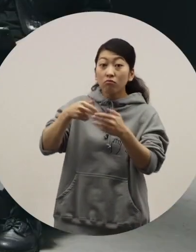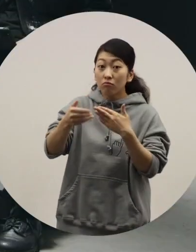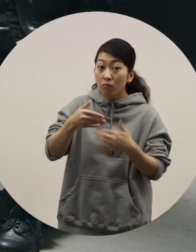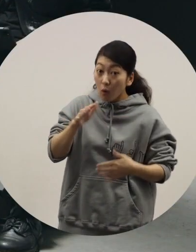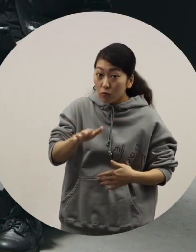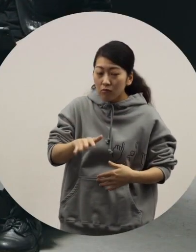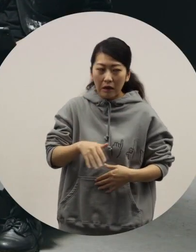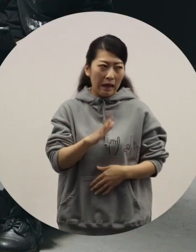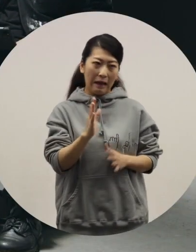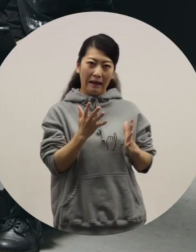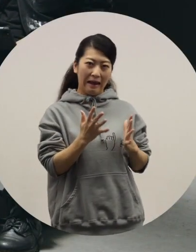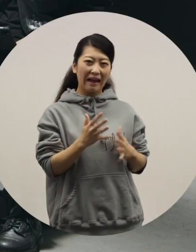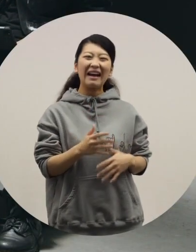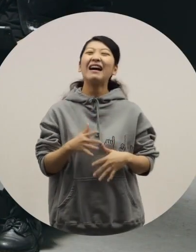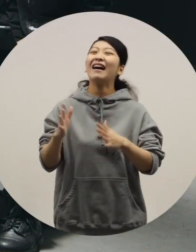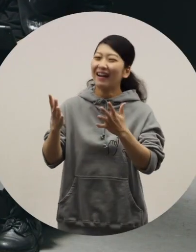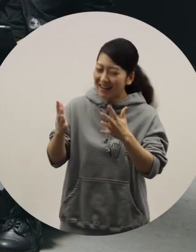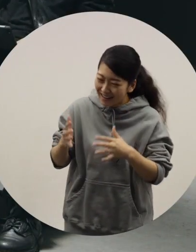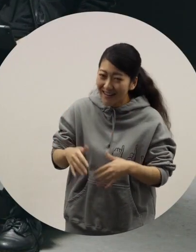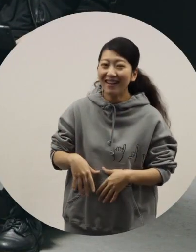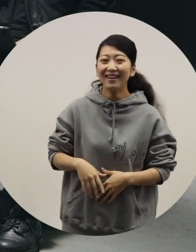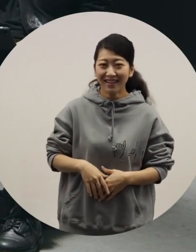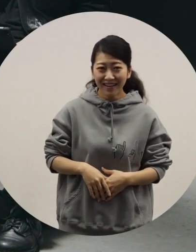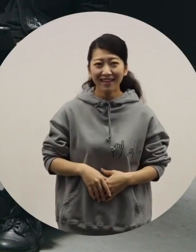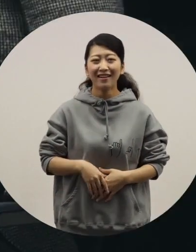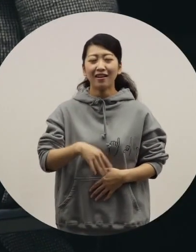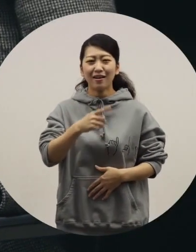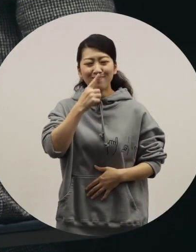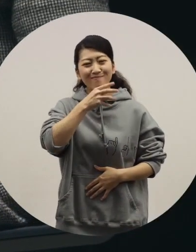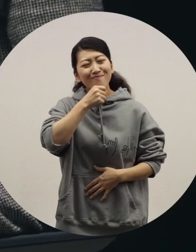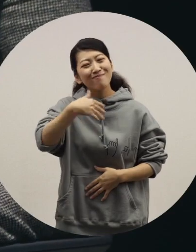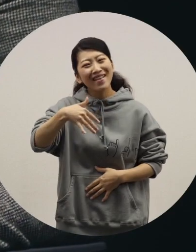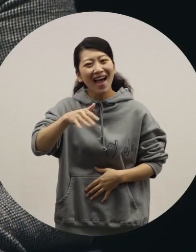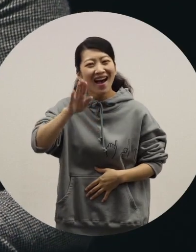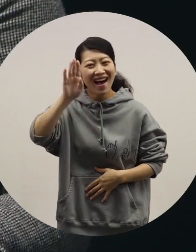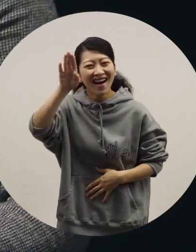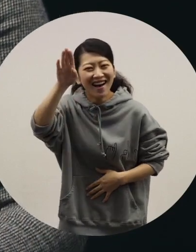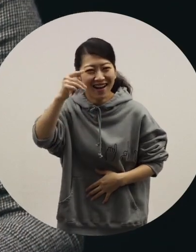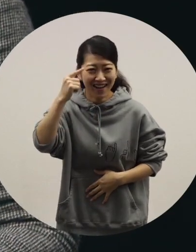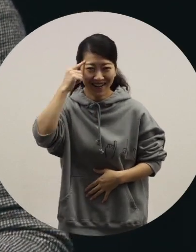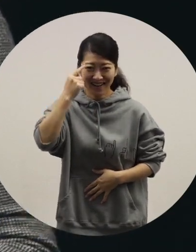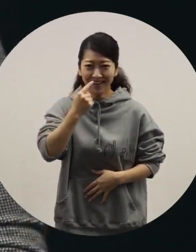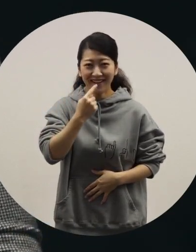[Azuma] No. -[Ohchiai] You don't, right? [Azuma] I think it's still a long way off for me to use a wheelchair